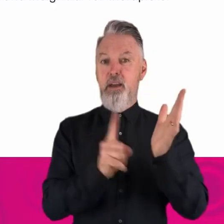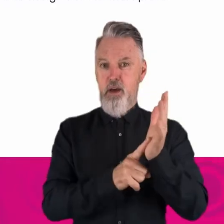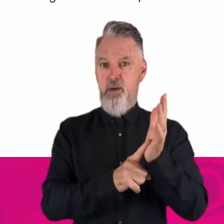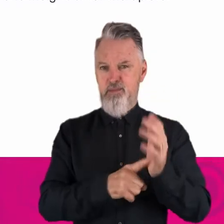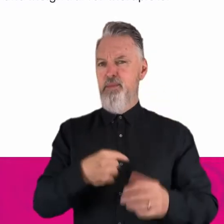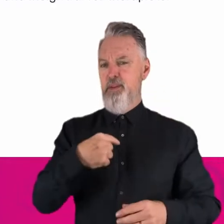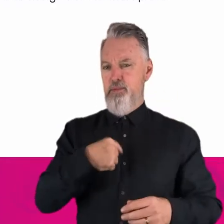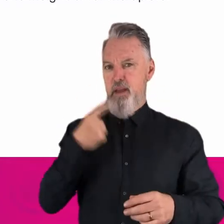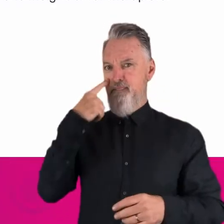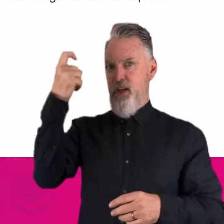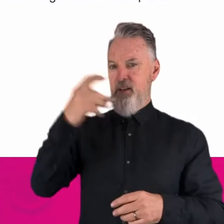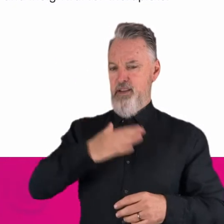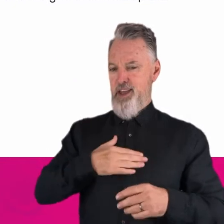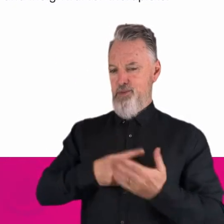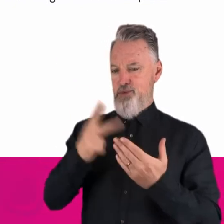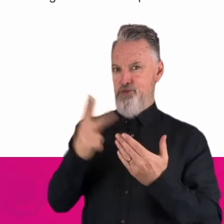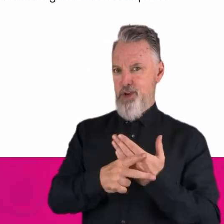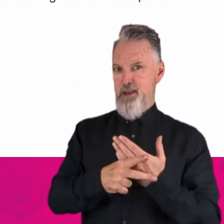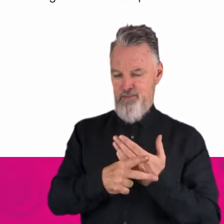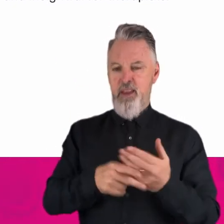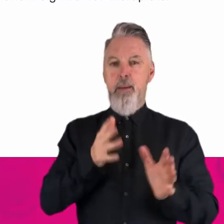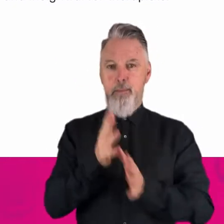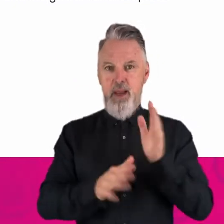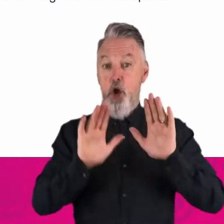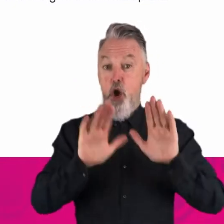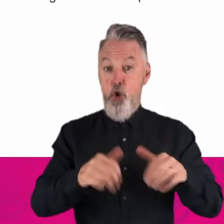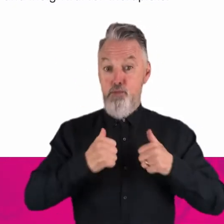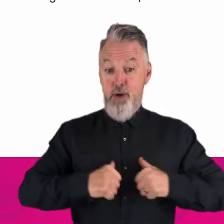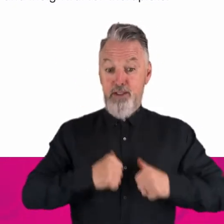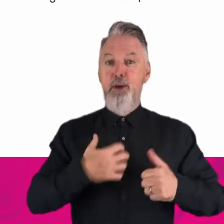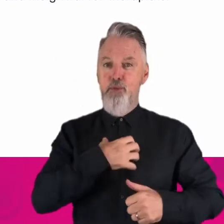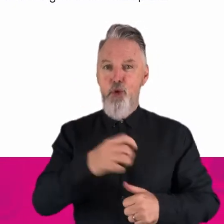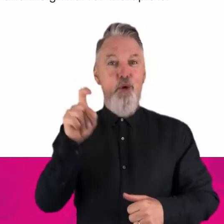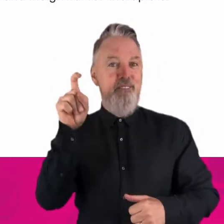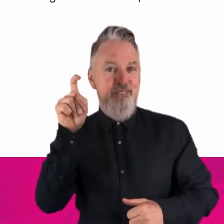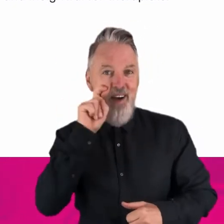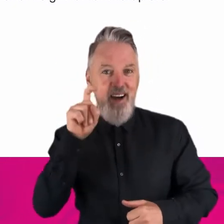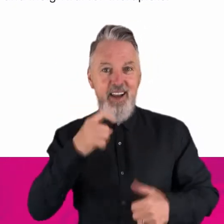a platform that makes speech therapy home practice fun for kids and insightful for Speech Pathologists.